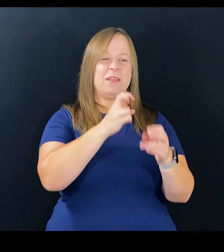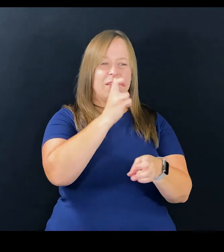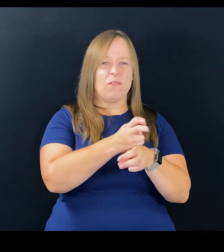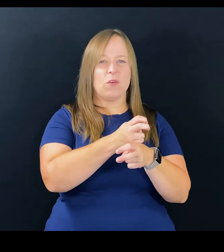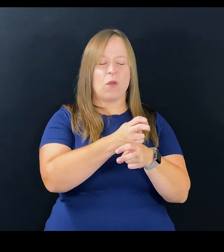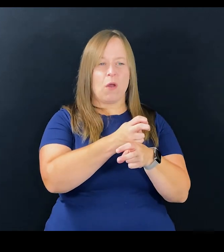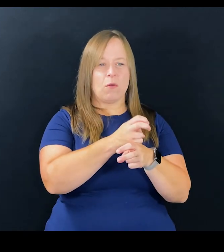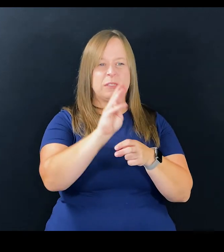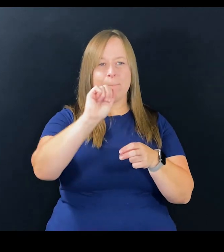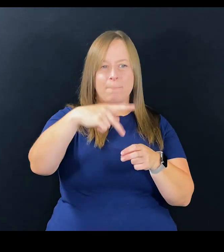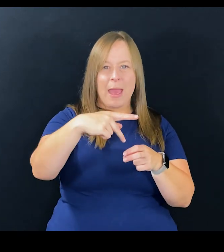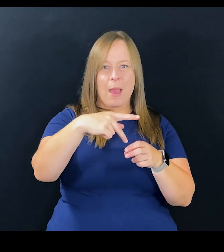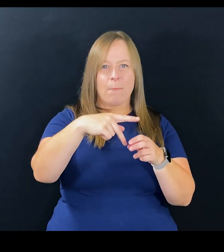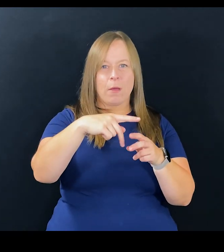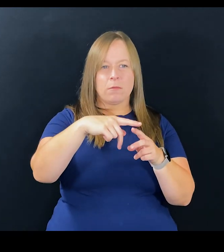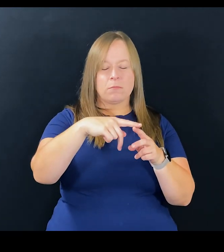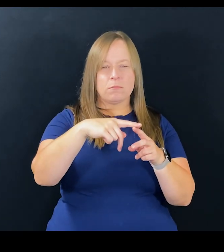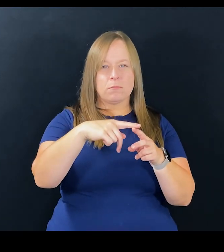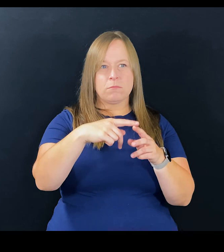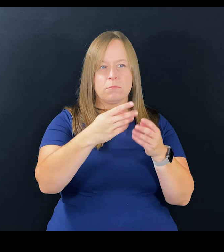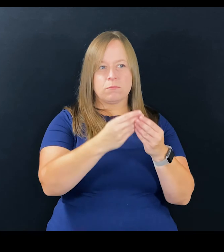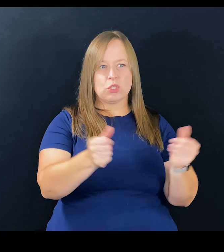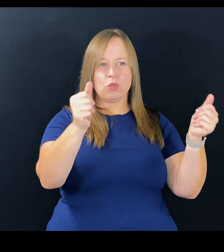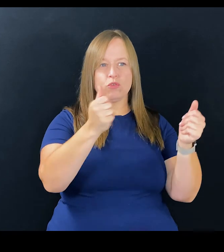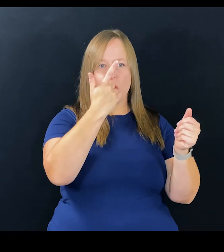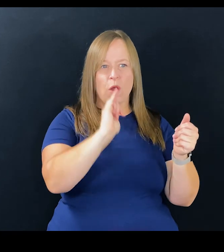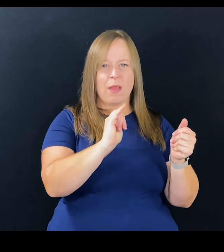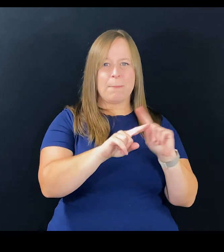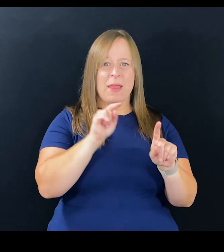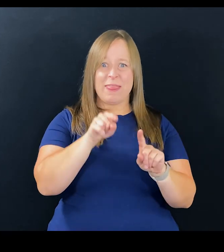it may be difficult to map out what a solution is.